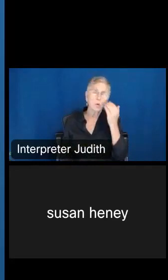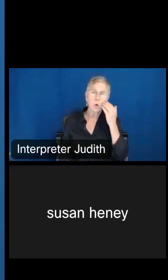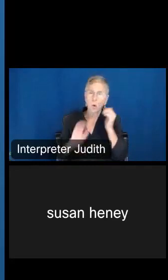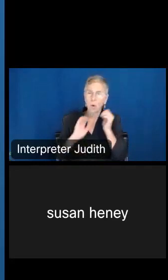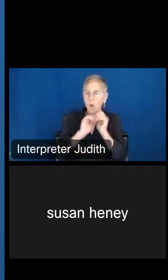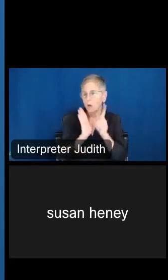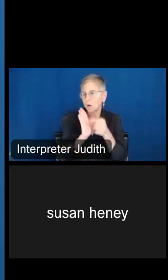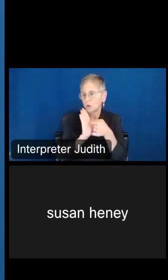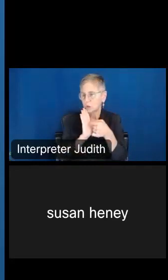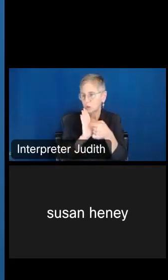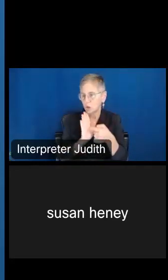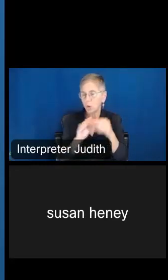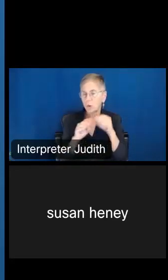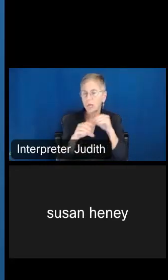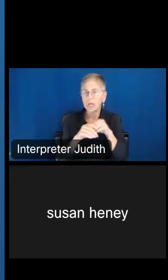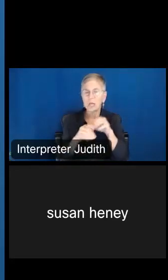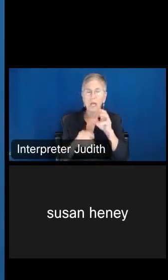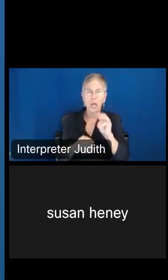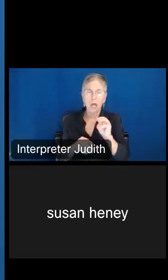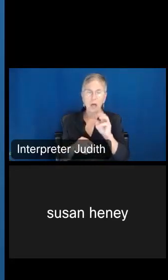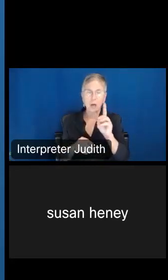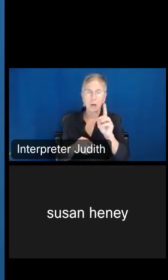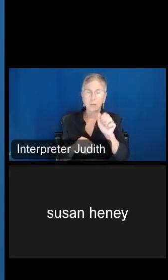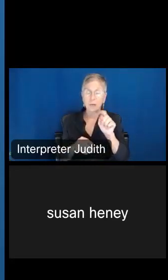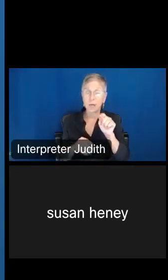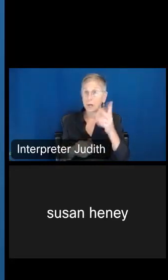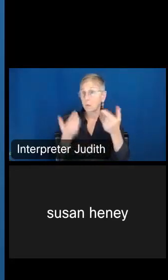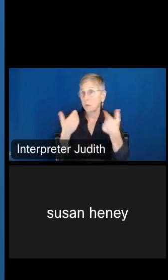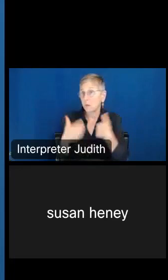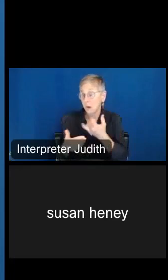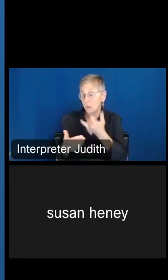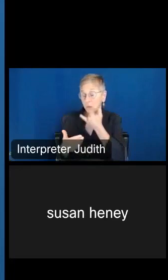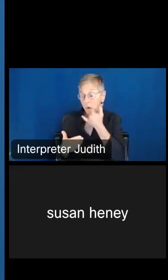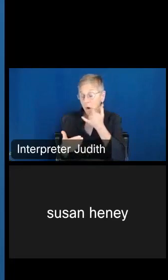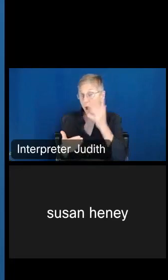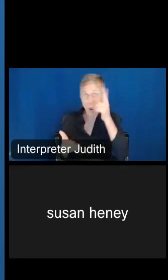MDAT, however I could be wrong, so I will definitely follow up with you in case I am